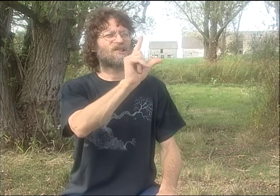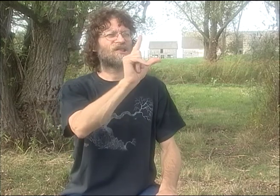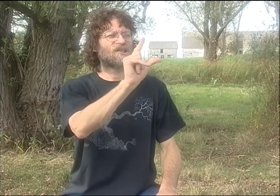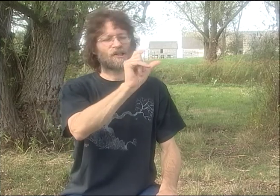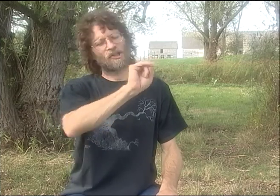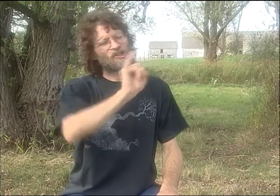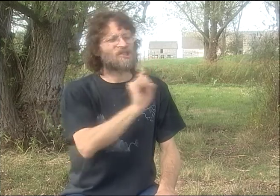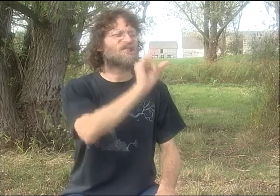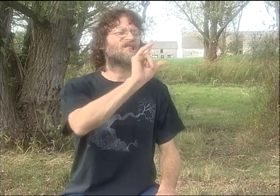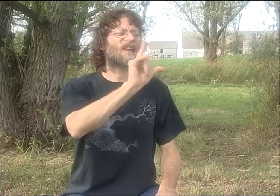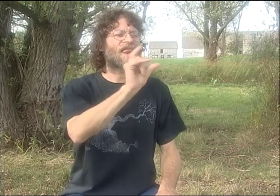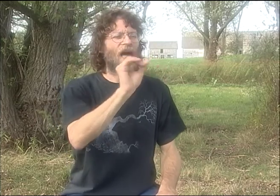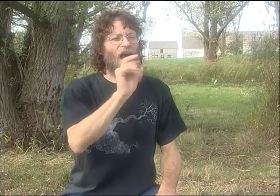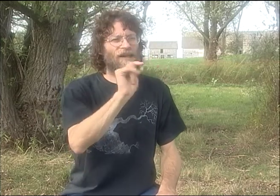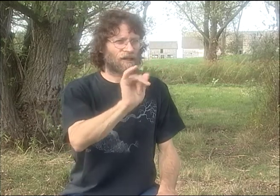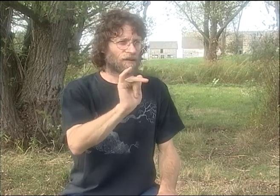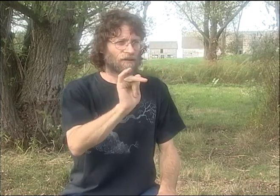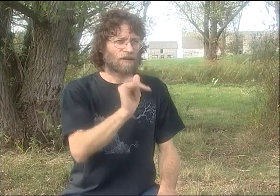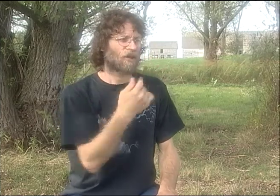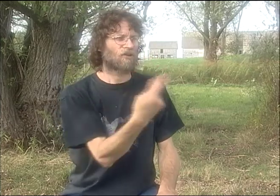HIS NAME WAS JOE GELATI.